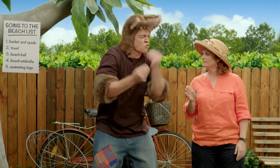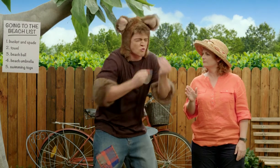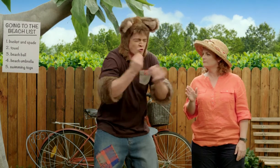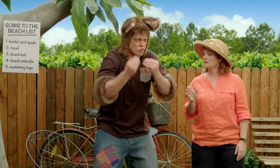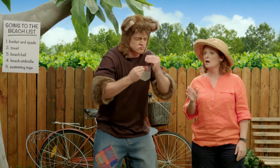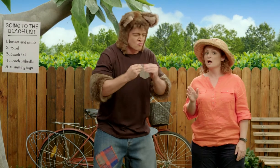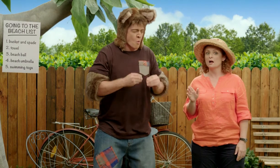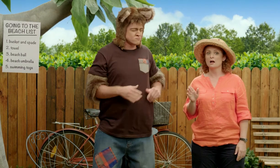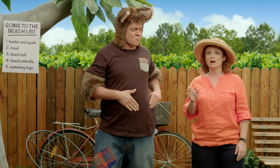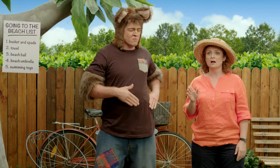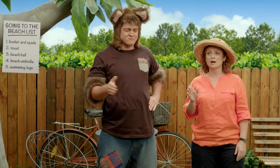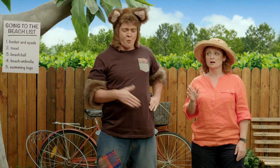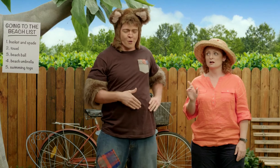and we love to eat.